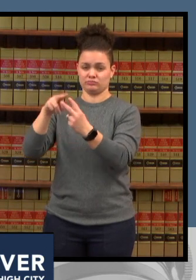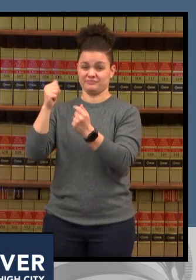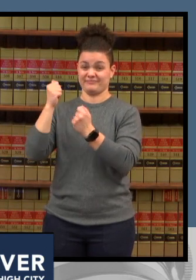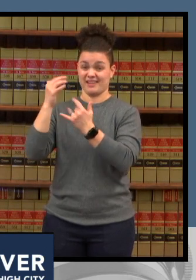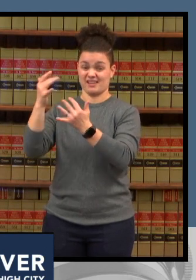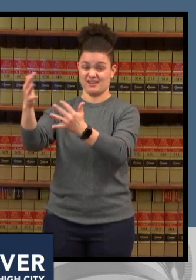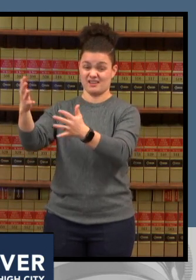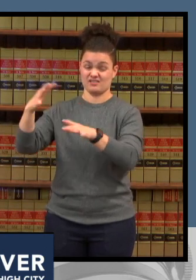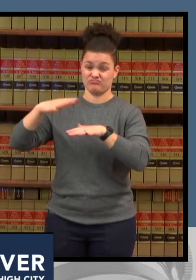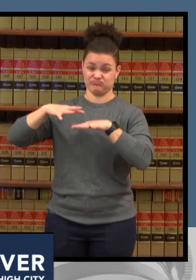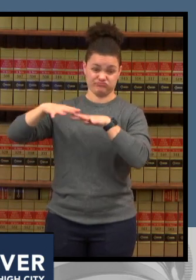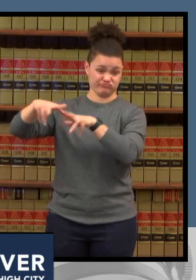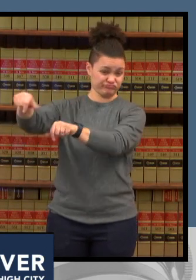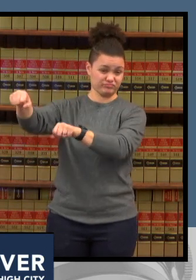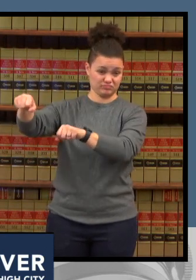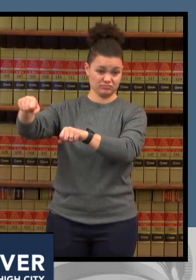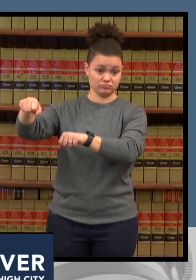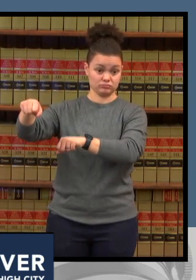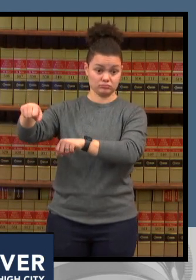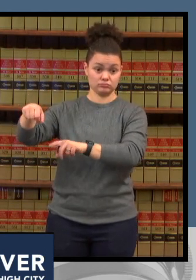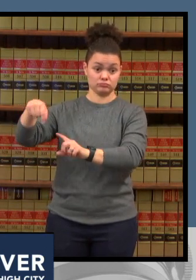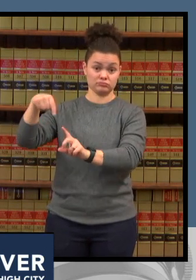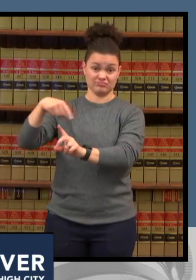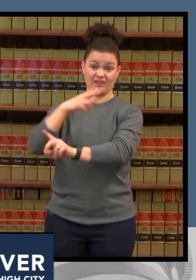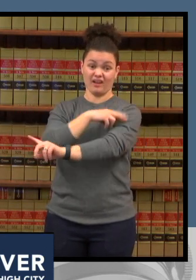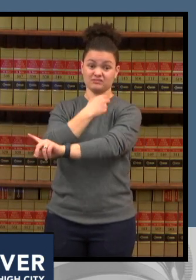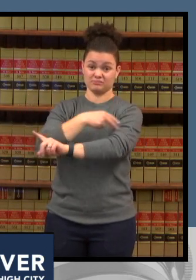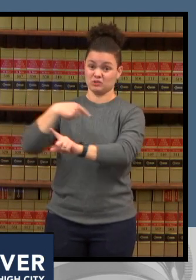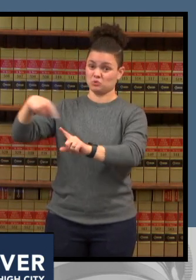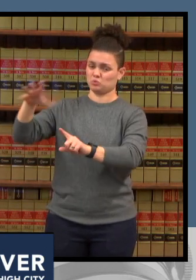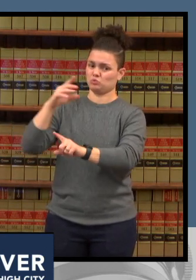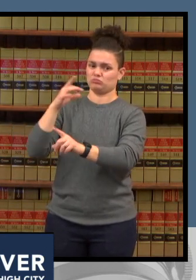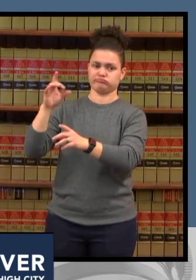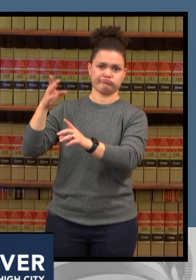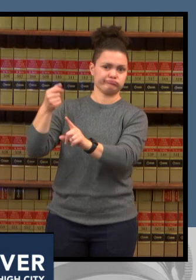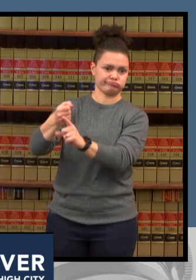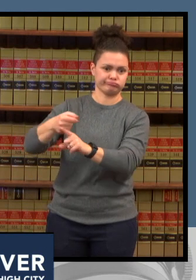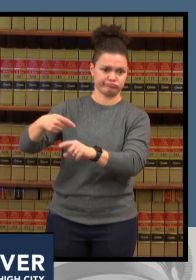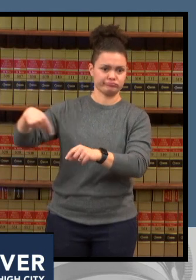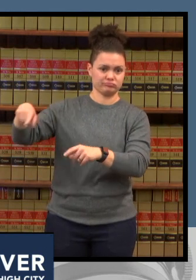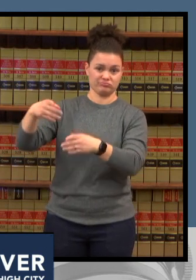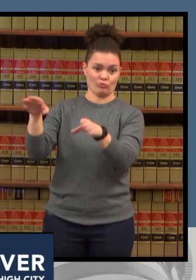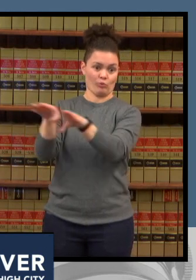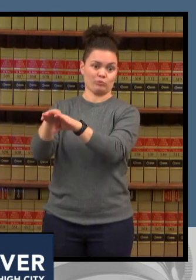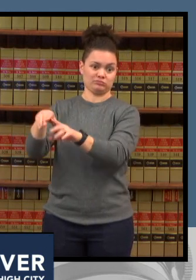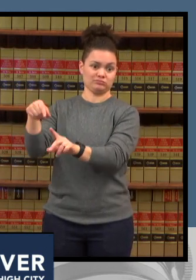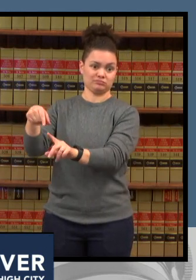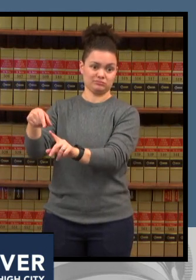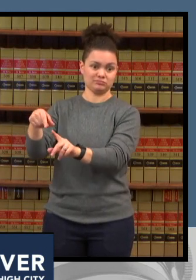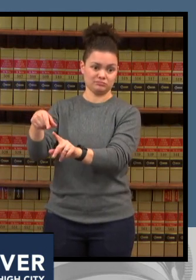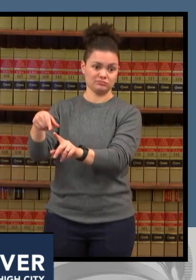hospital system with the vista health being closed for the foreseeable future the next couple weeks